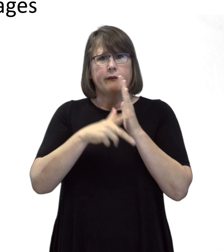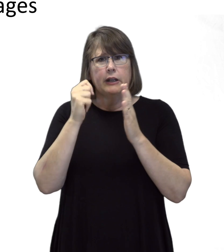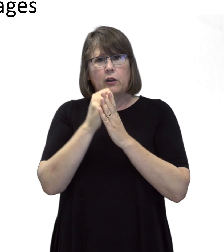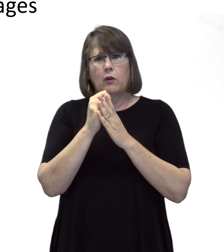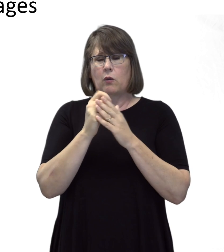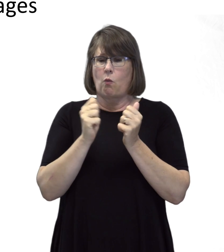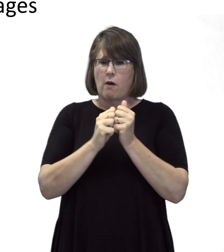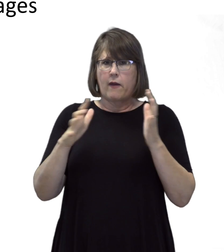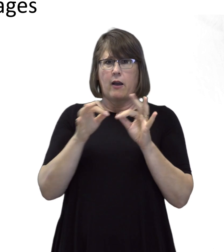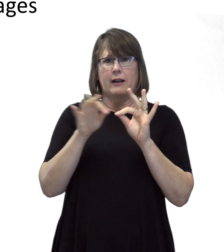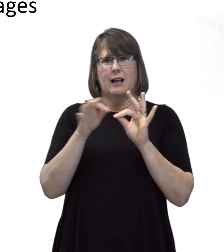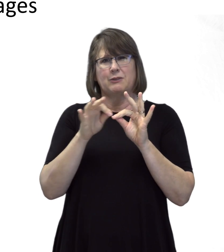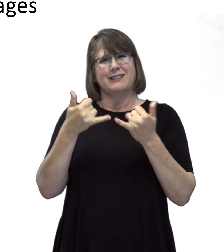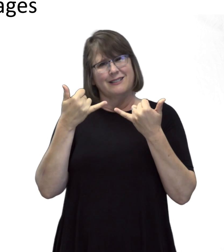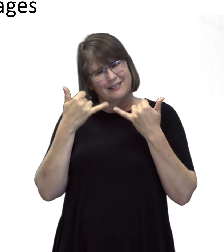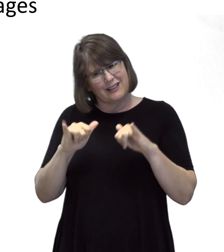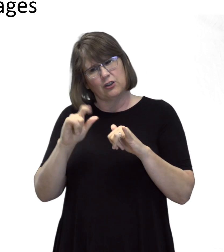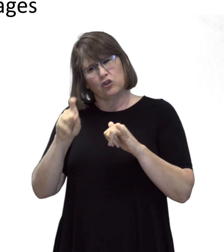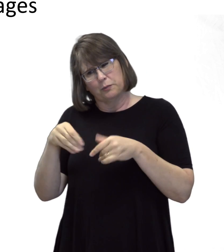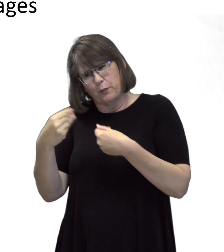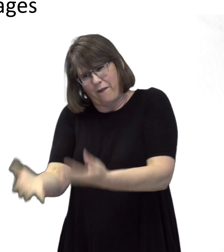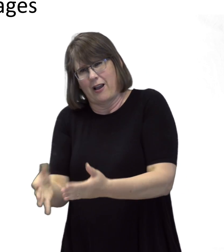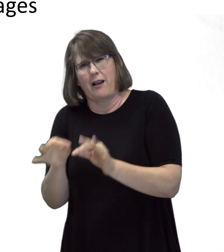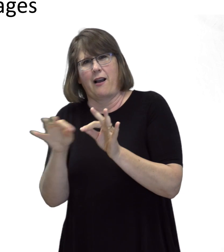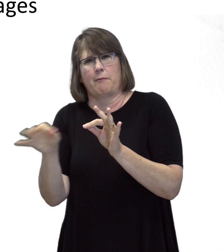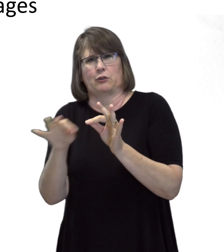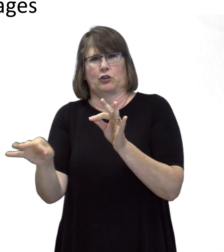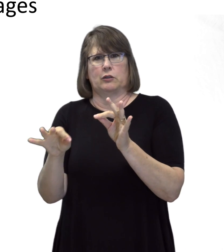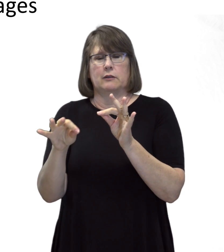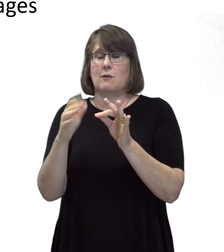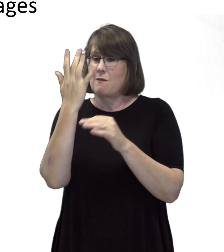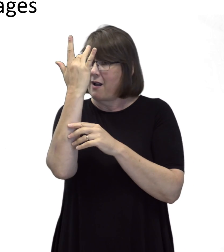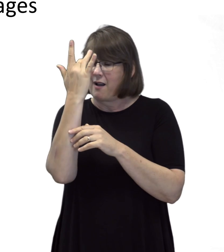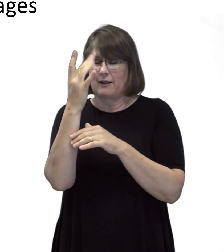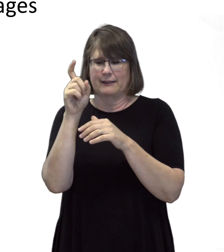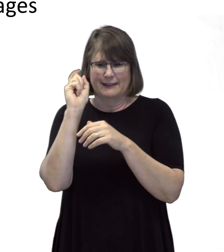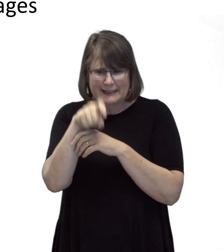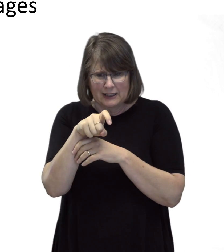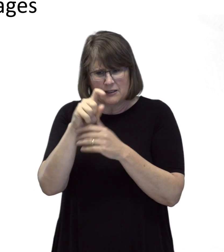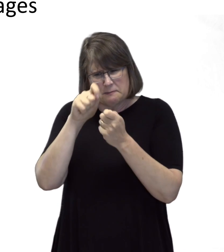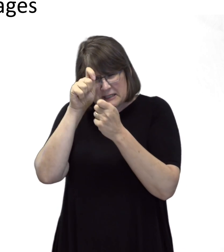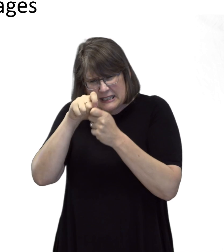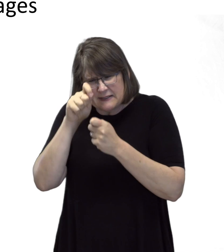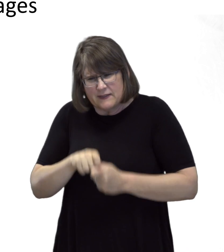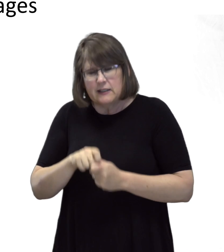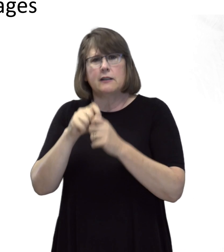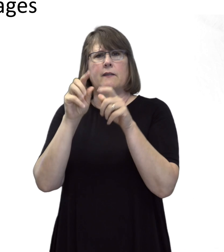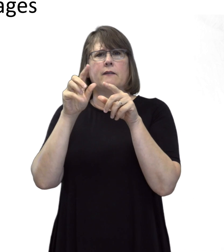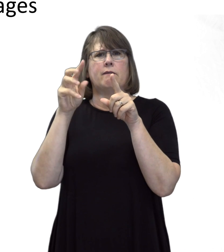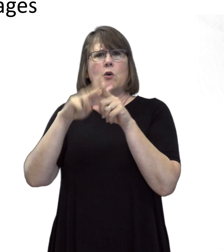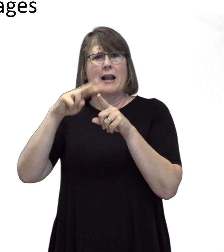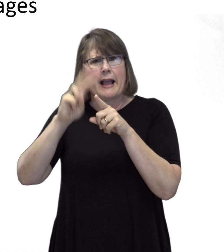should still have captions, especially when they are learning